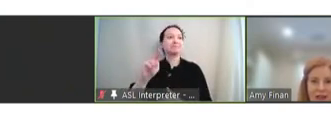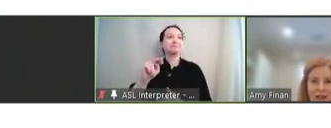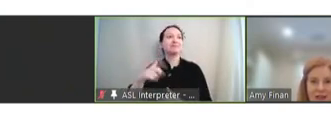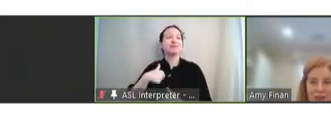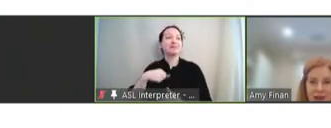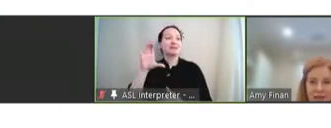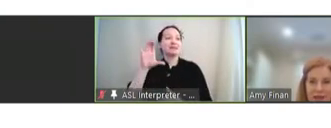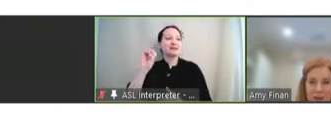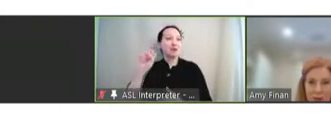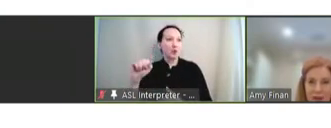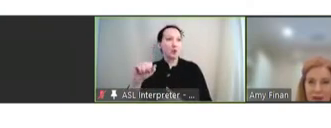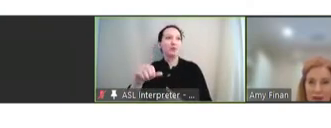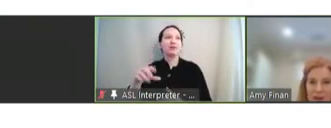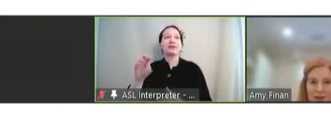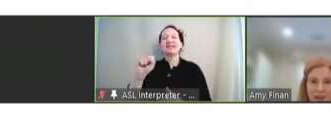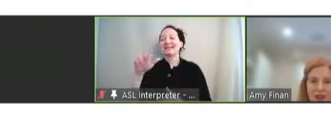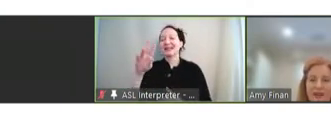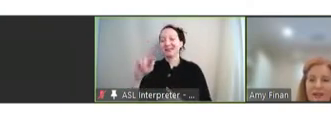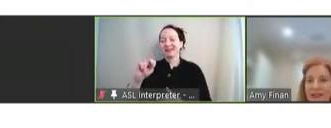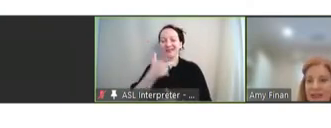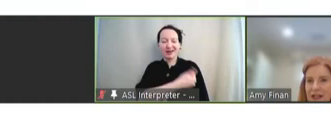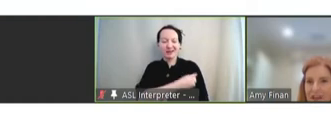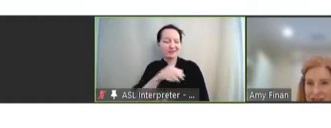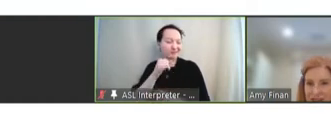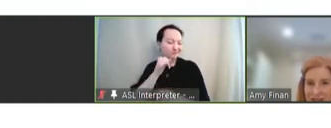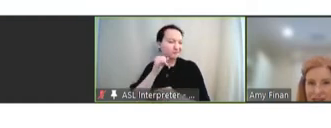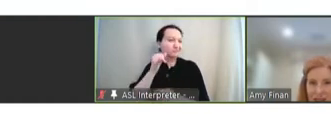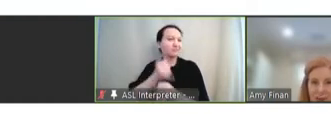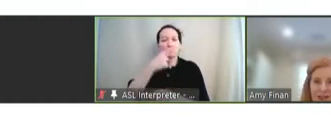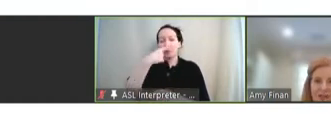a not-for-profit global health organization. And if I could have the next slide, please.